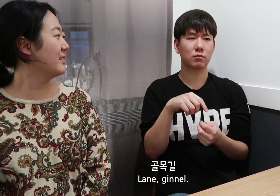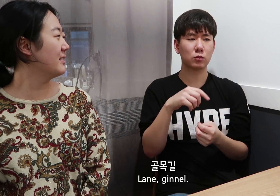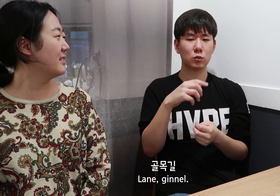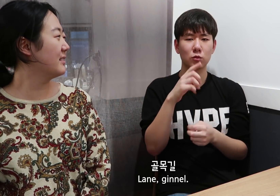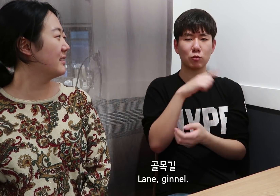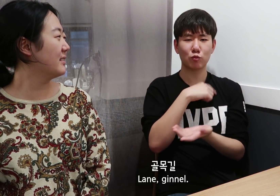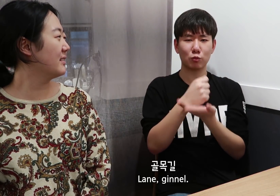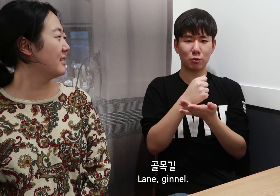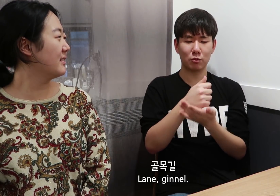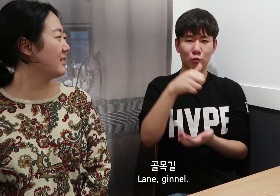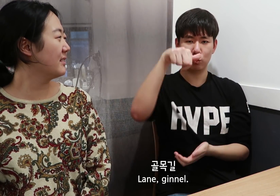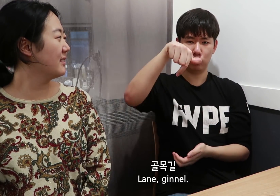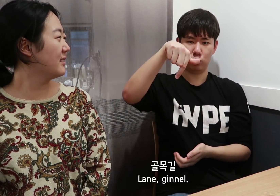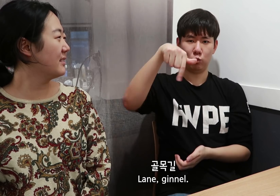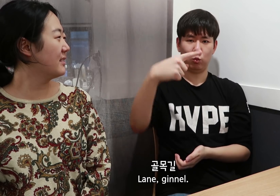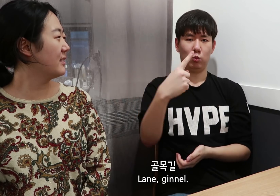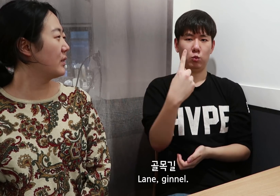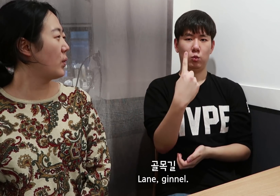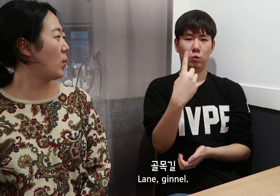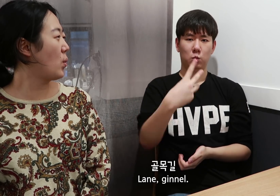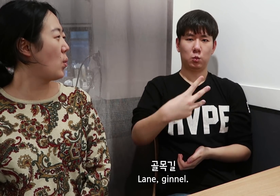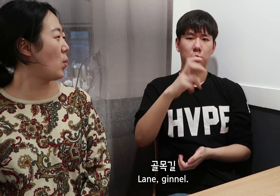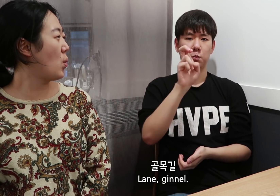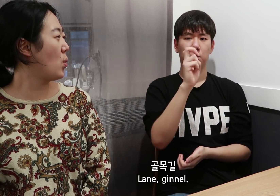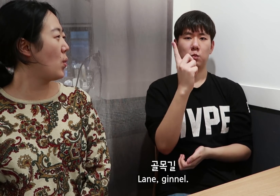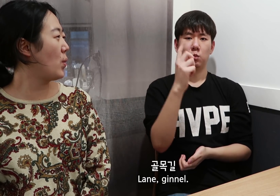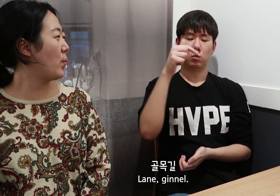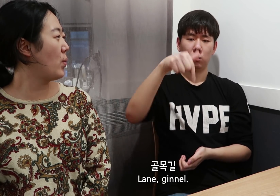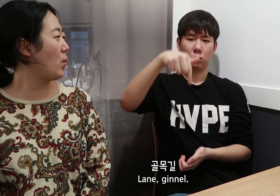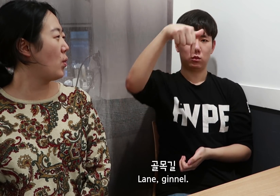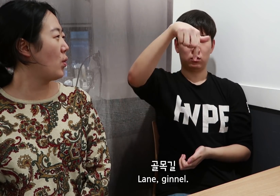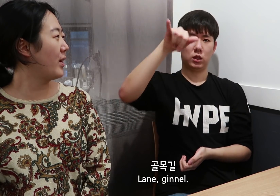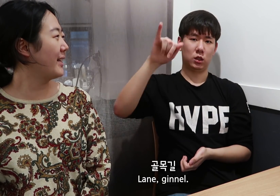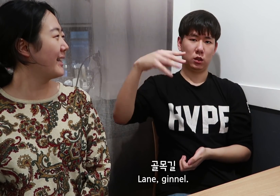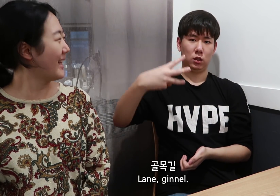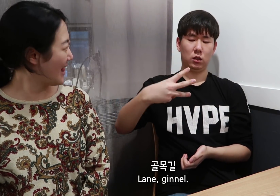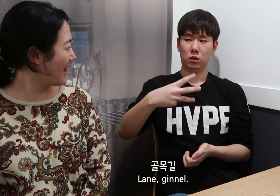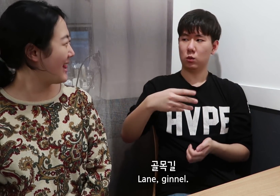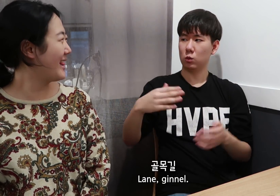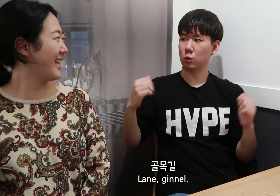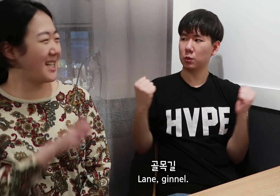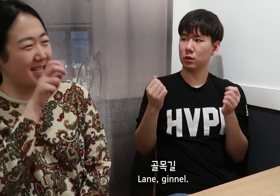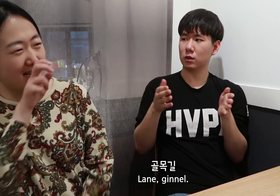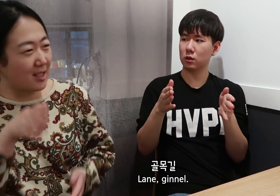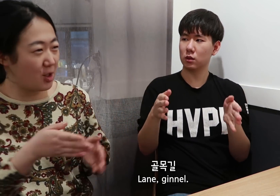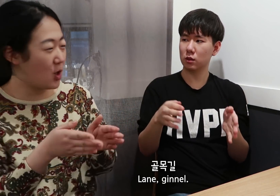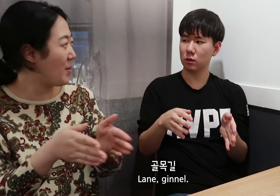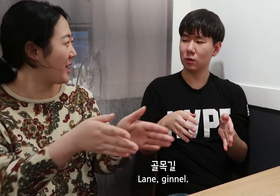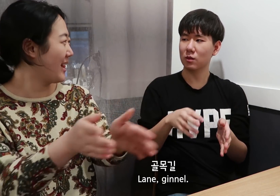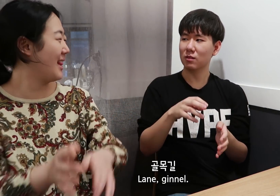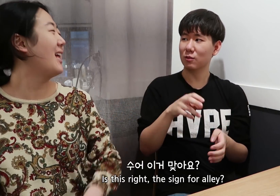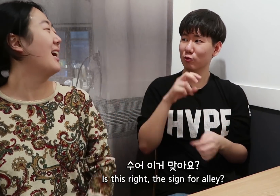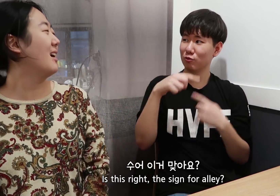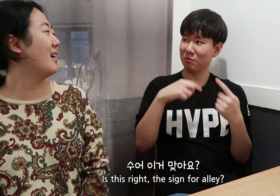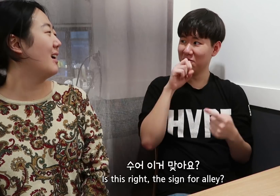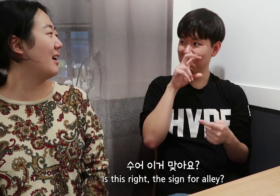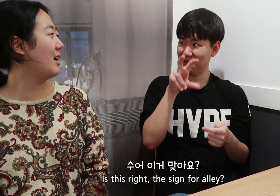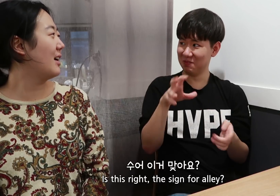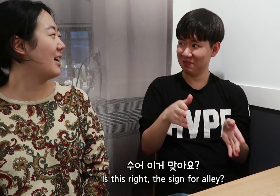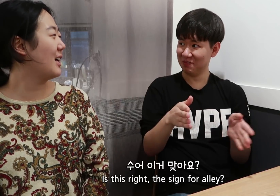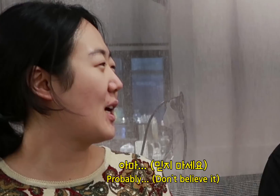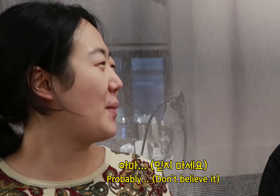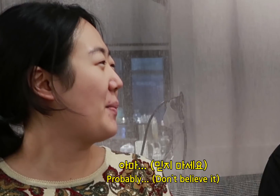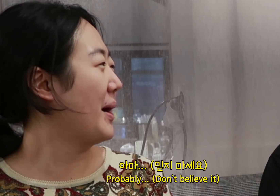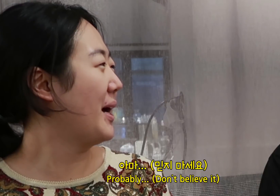Is this right, the sign for alley?